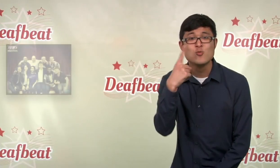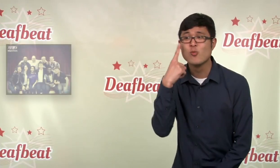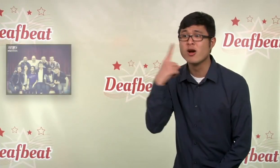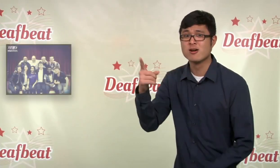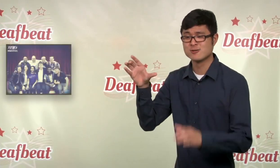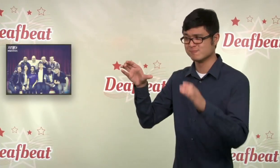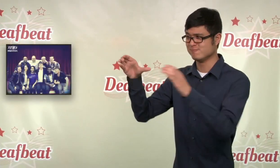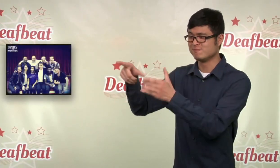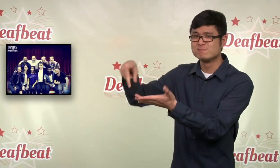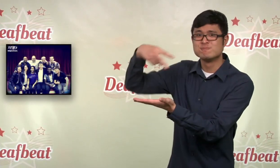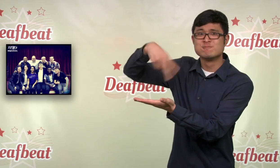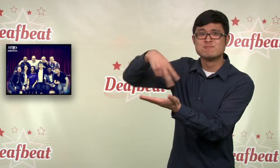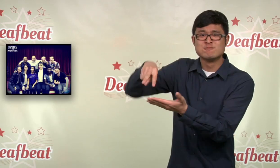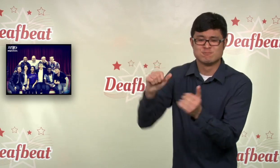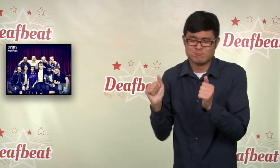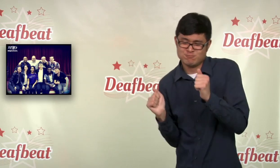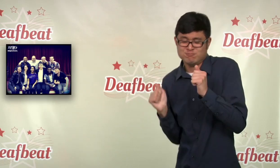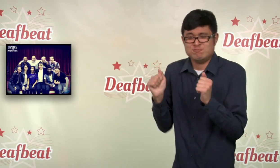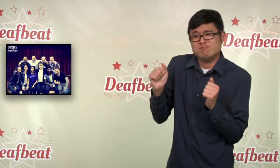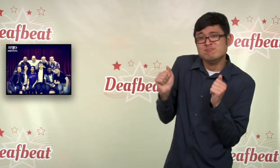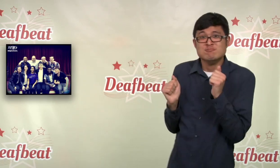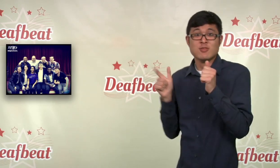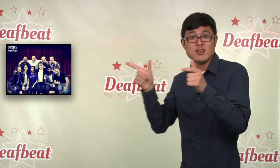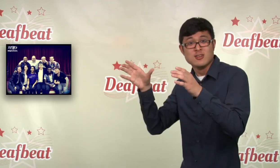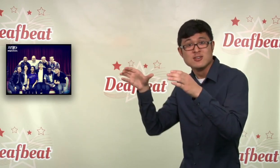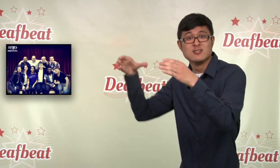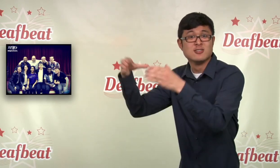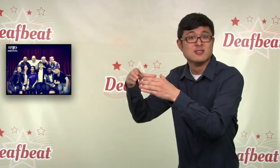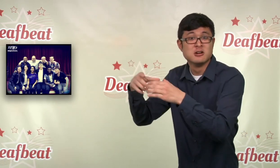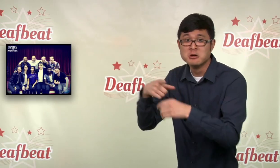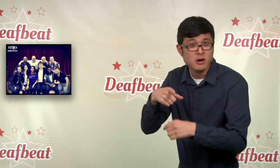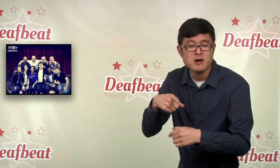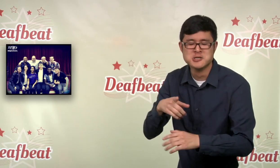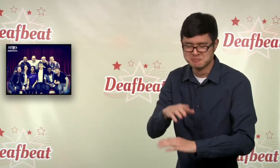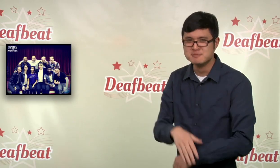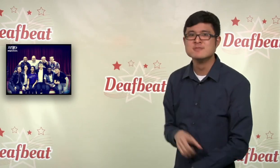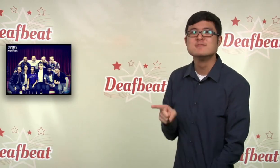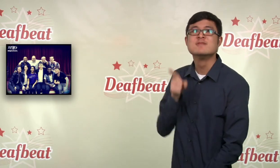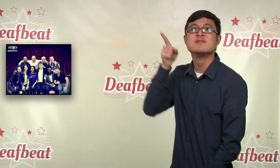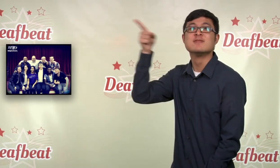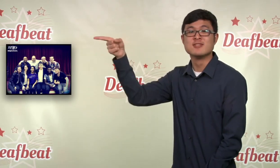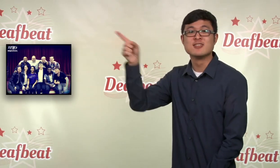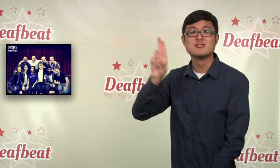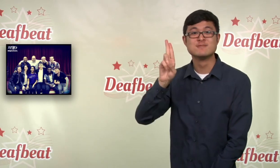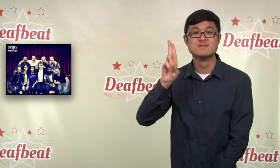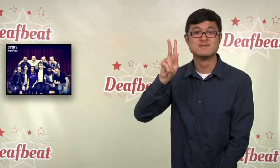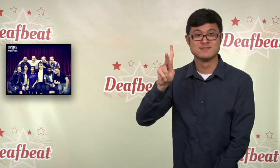Have you ever seen an all-deaf dance crew?